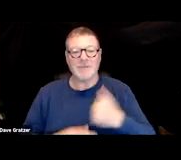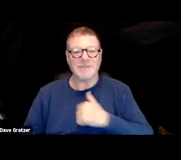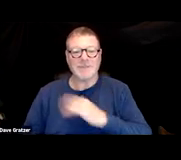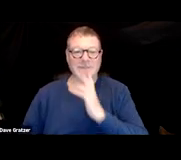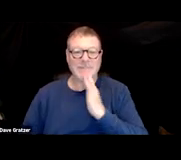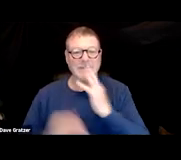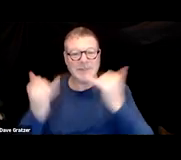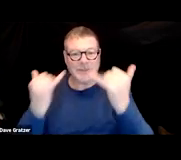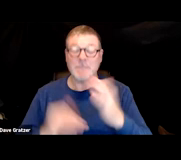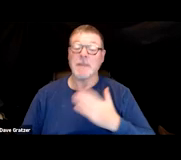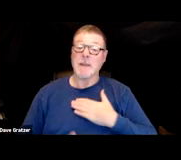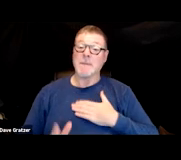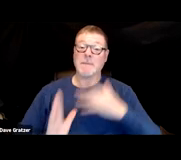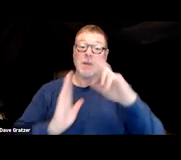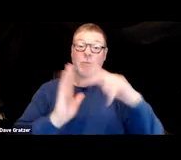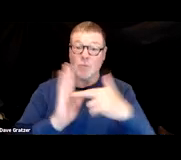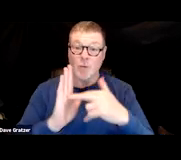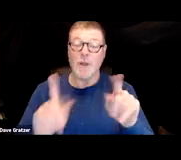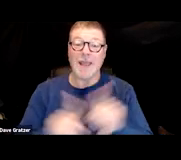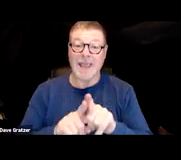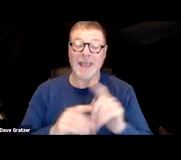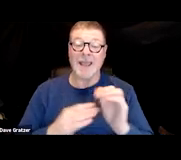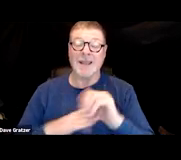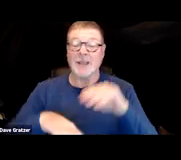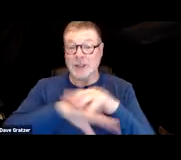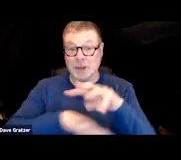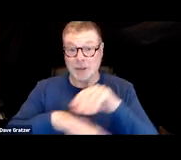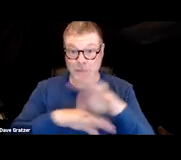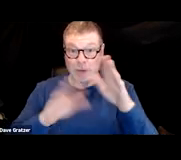One of my roles as a lead consultant for the program